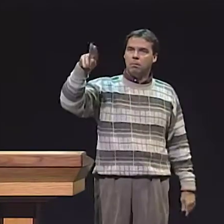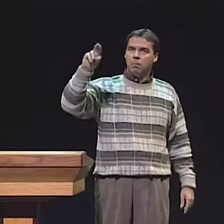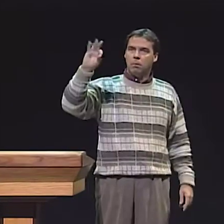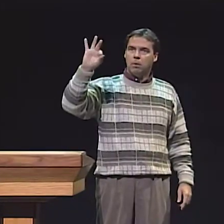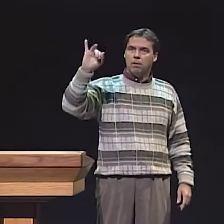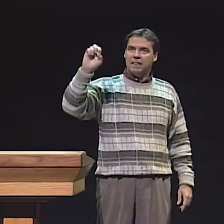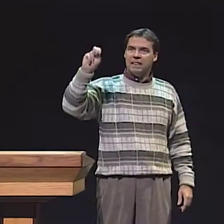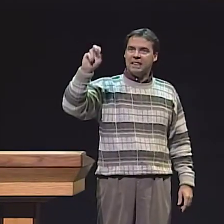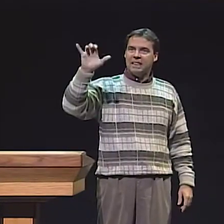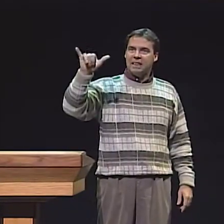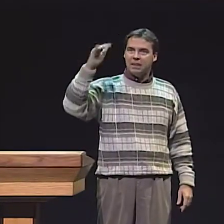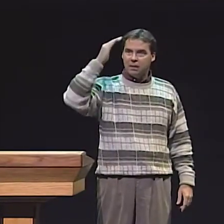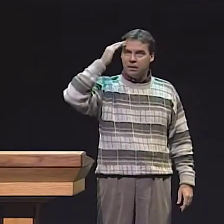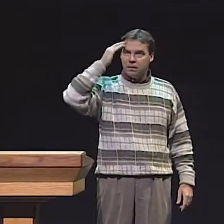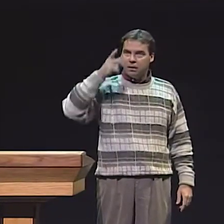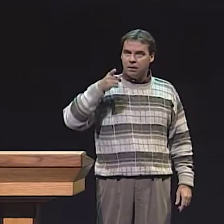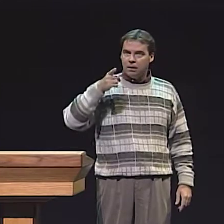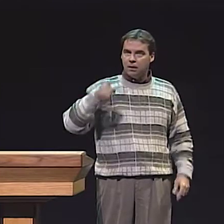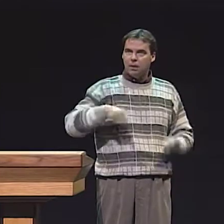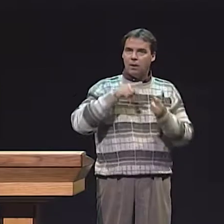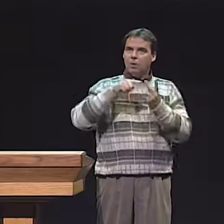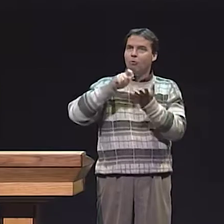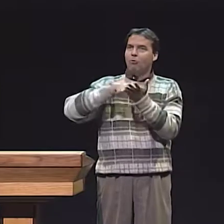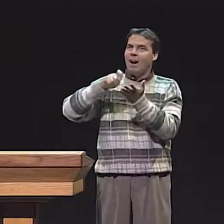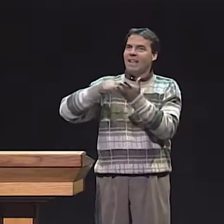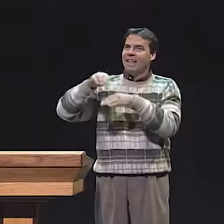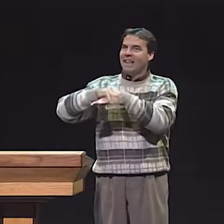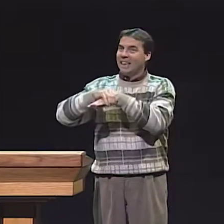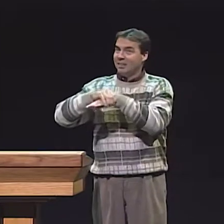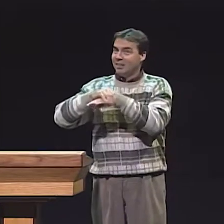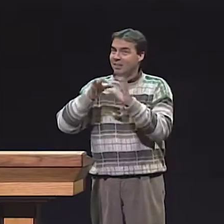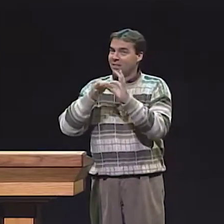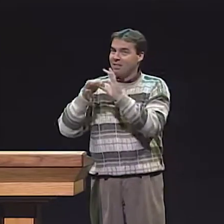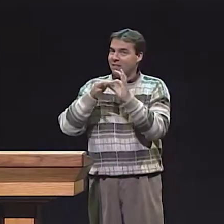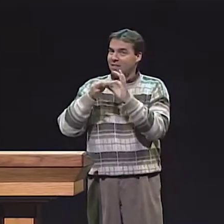DEAF CHILDREN. SHE LOOKED AT THEIR ASL PROFICIENCY